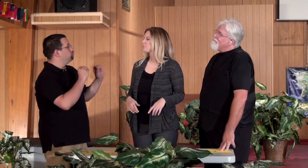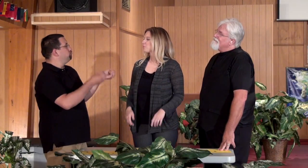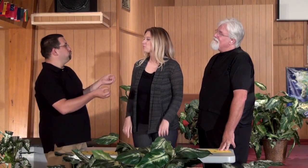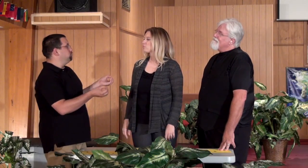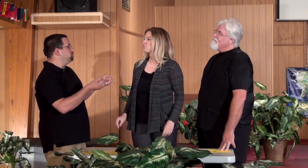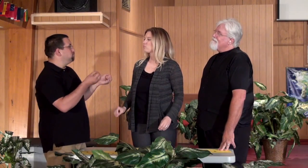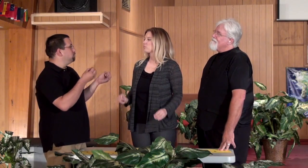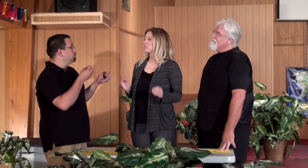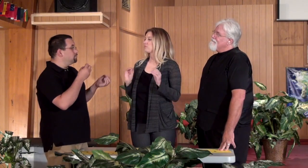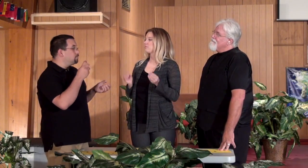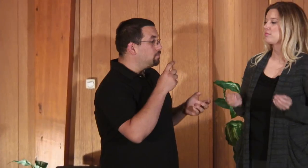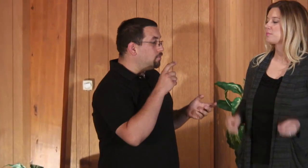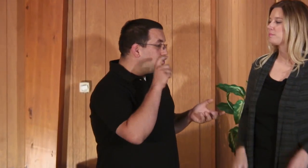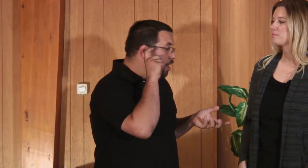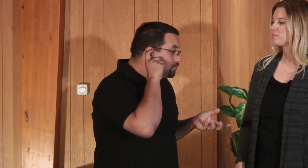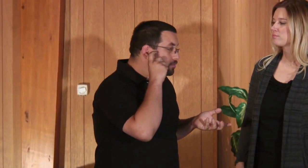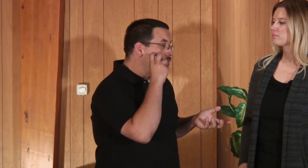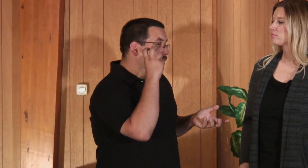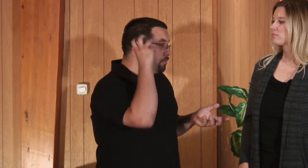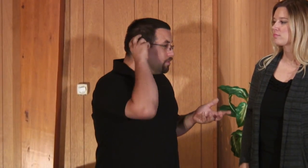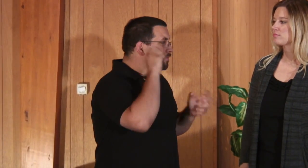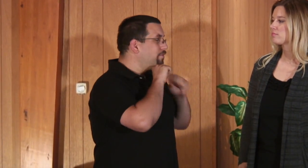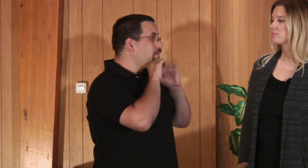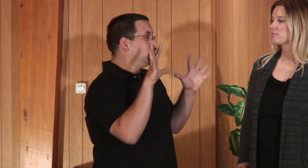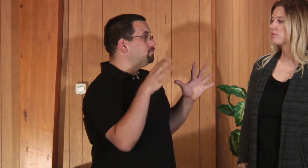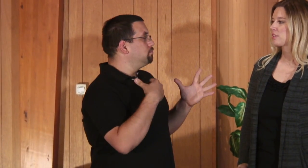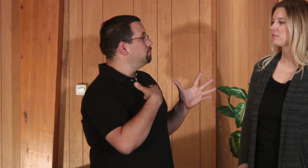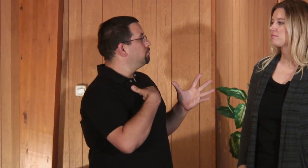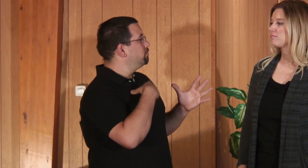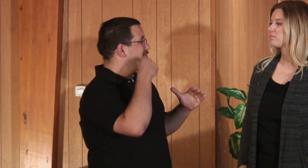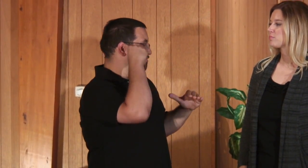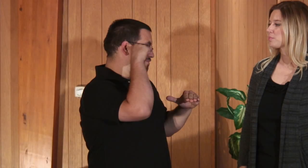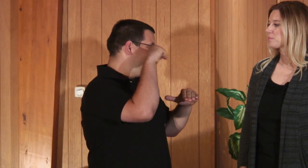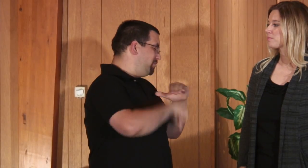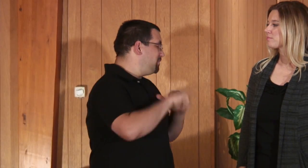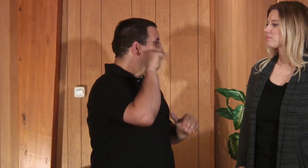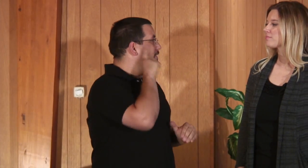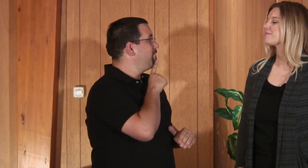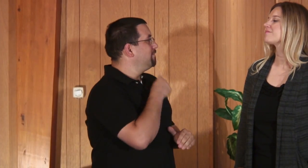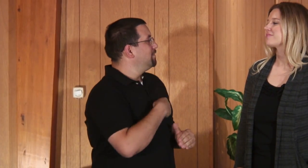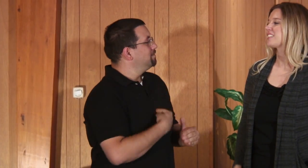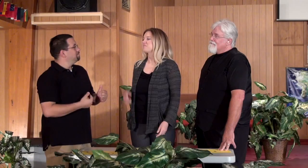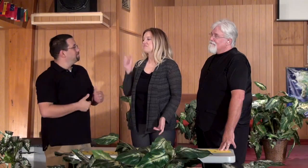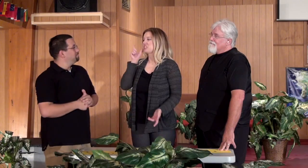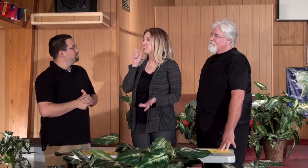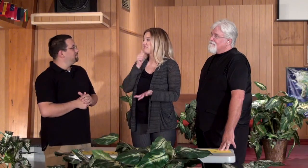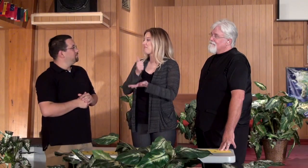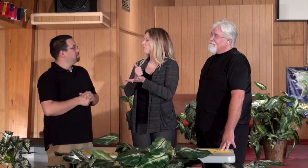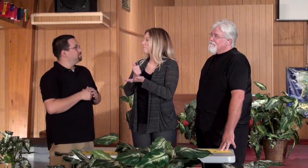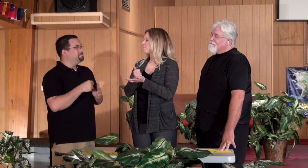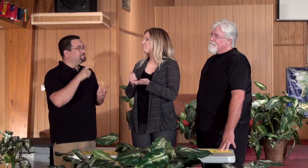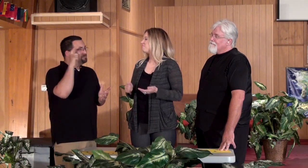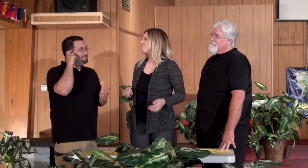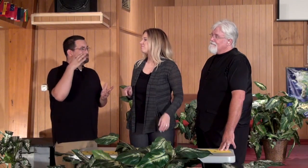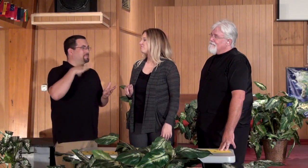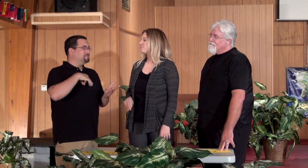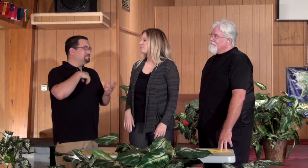Ryan: Well I've had no kind of devices like that, a hearing aid or a cochlear implant. I'm profoundly deaf. Candice: Ahh, so aids don't help?